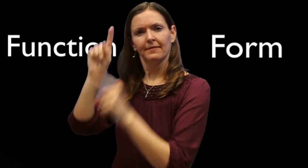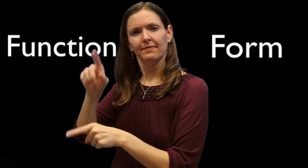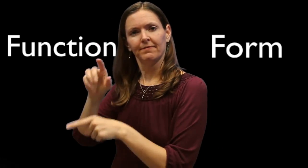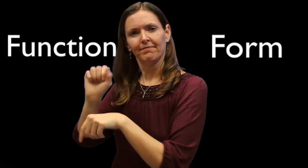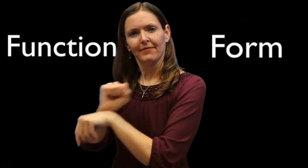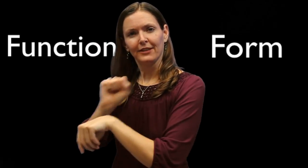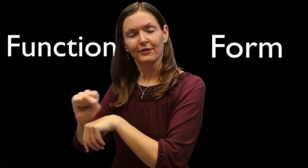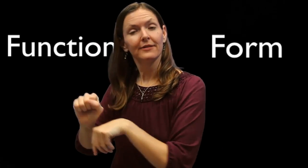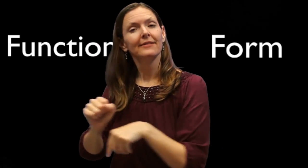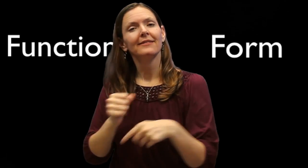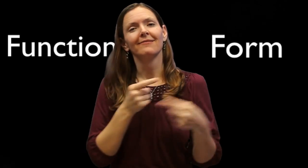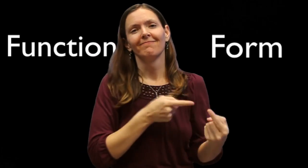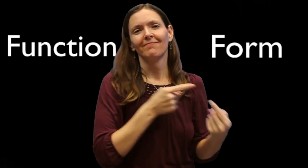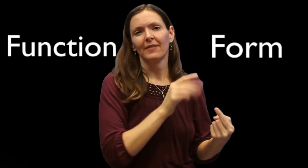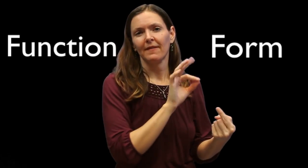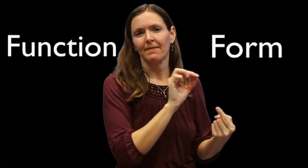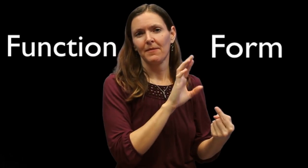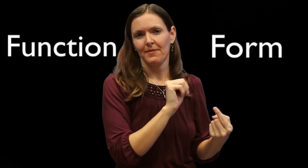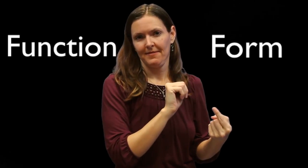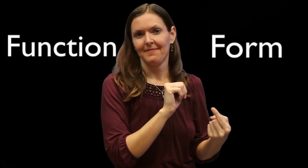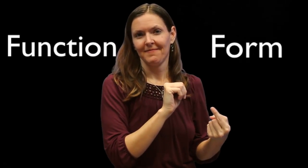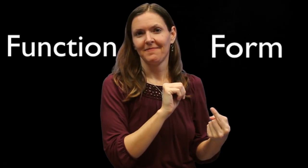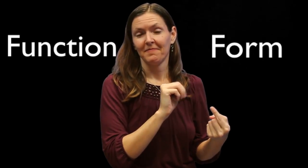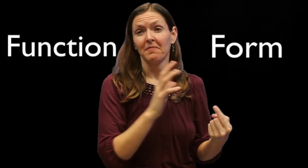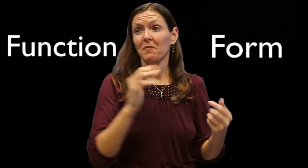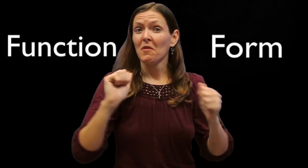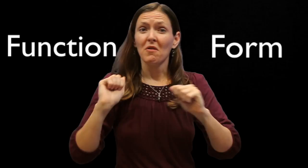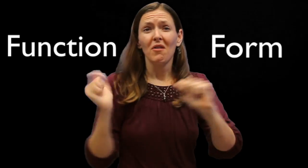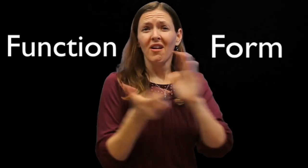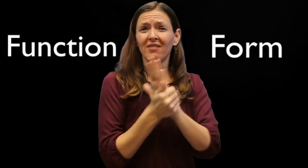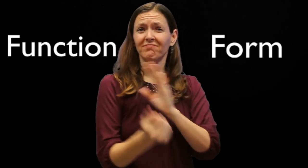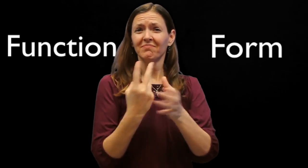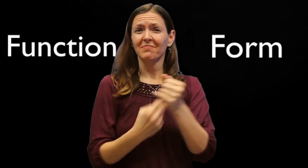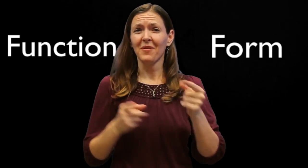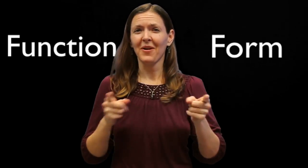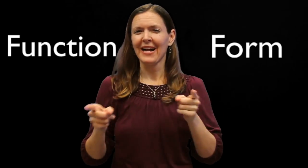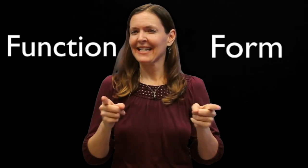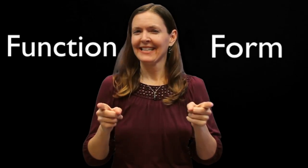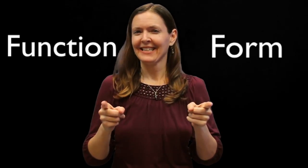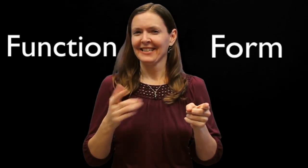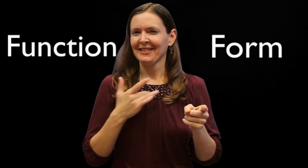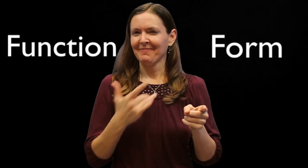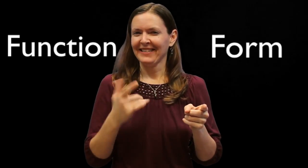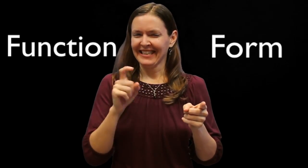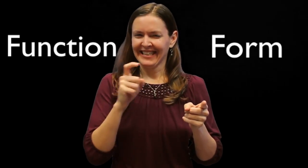themselves. This is an example of a successful "function", but struggle with "form". All of us are experts in both "form" and "function"? No.